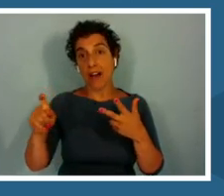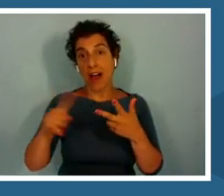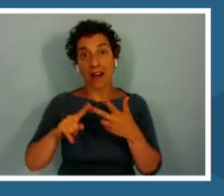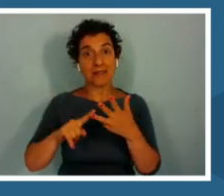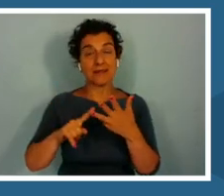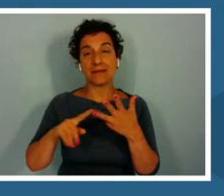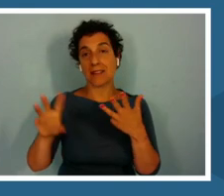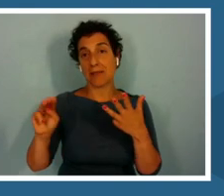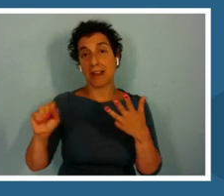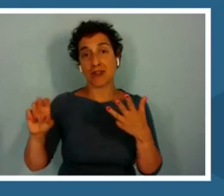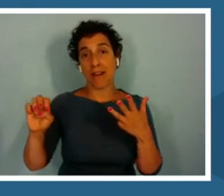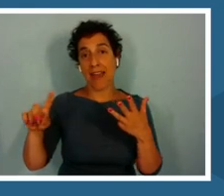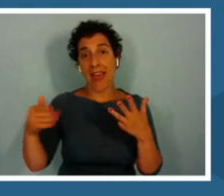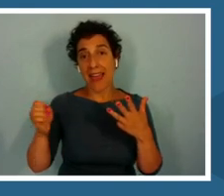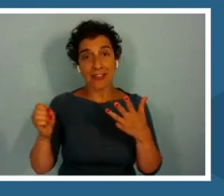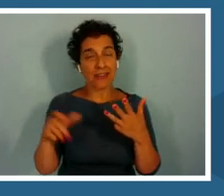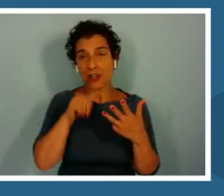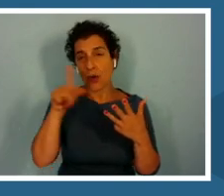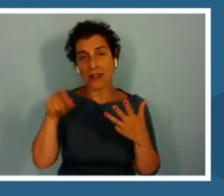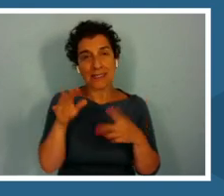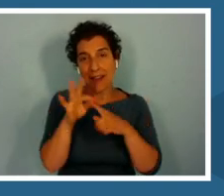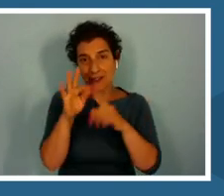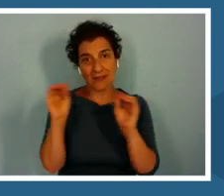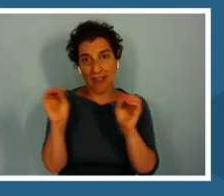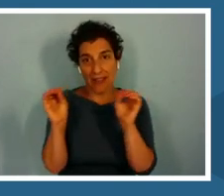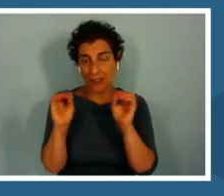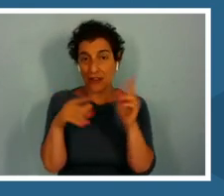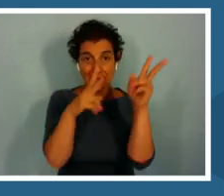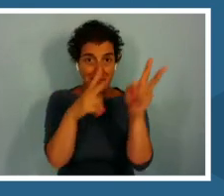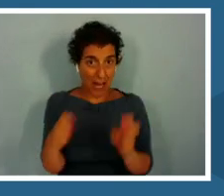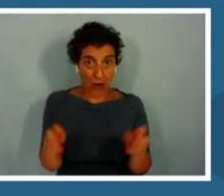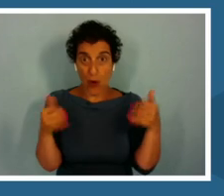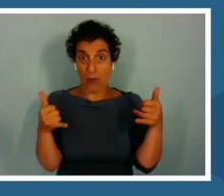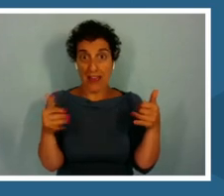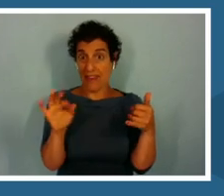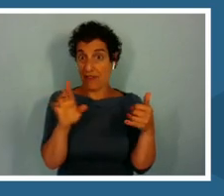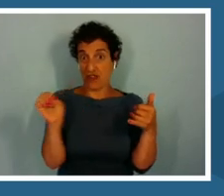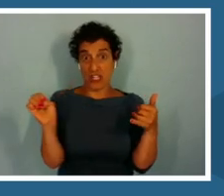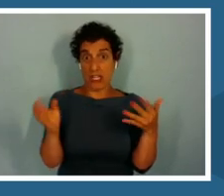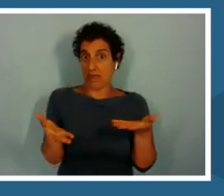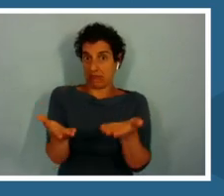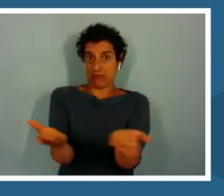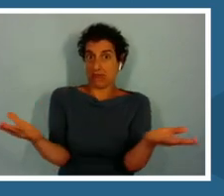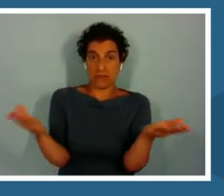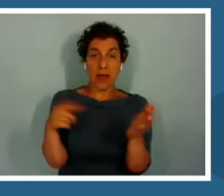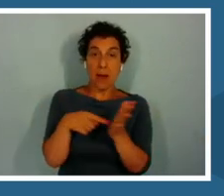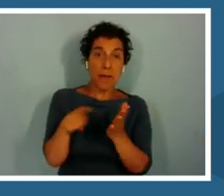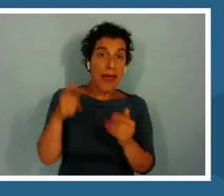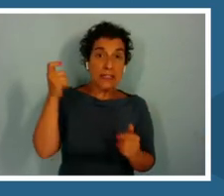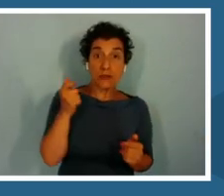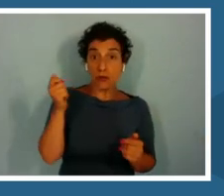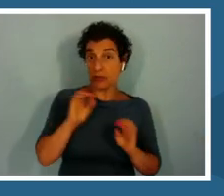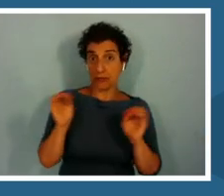need anything special. They are totally free and you don't need to pay a subscription or anything.